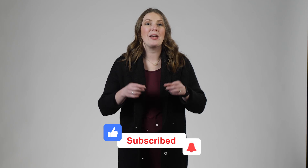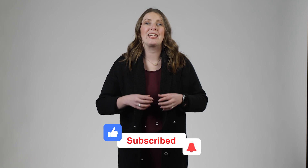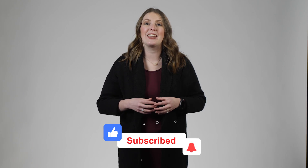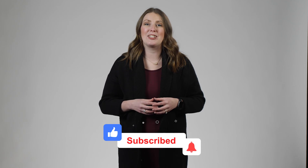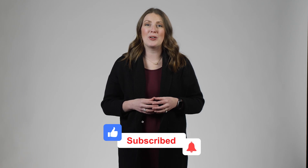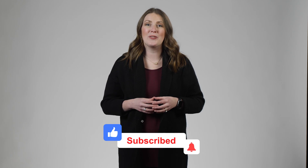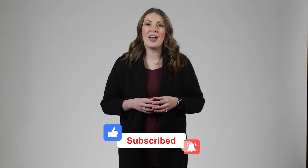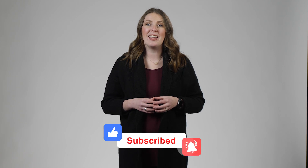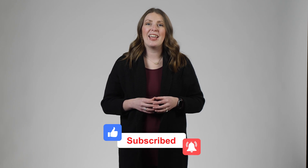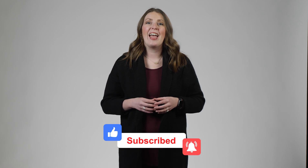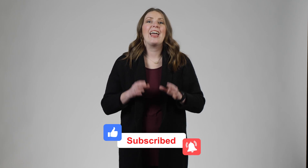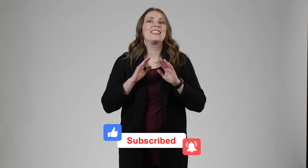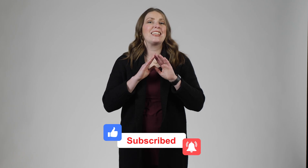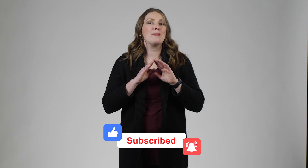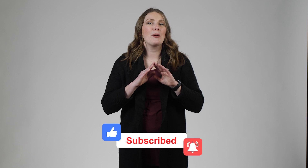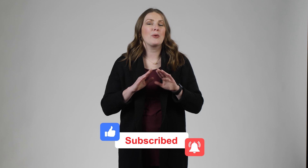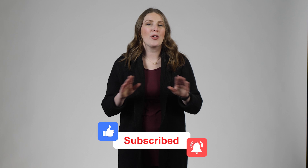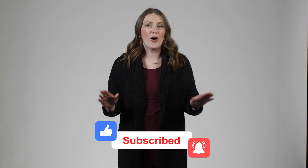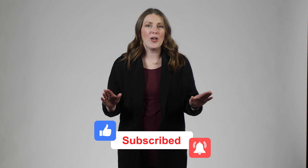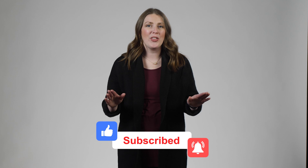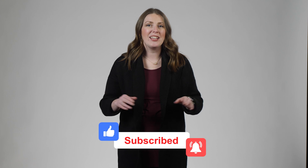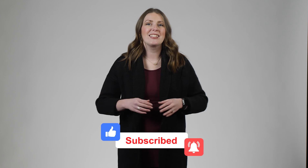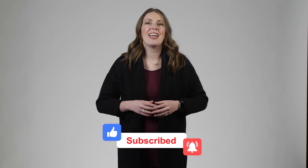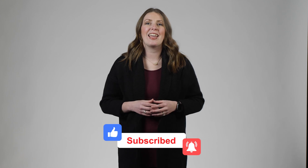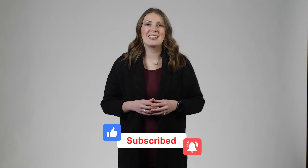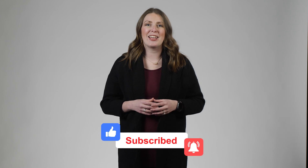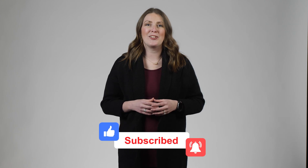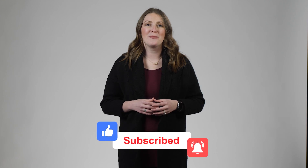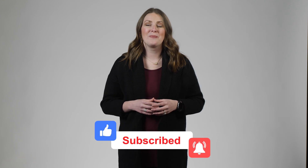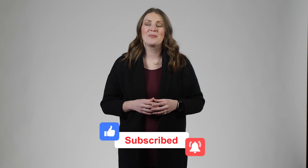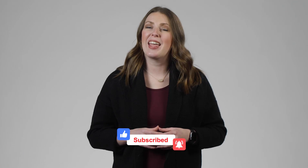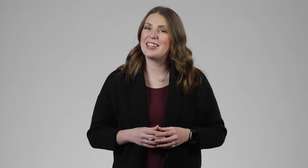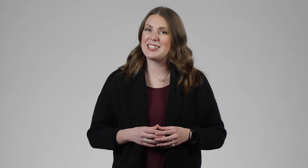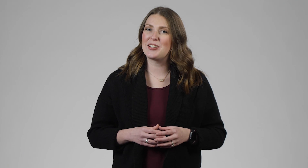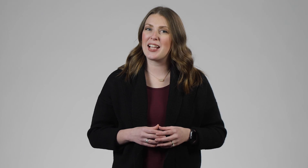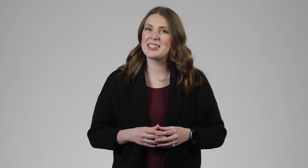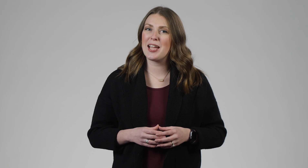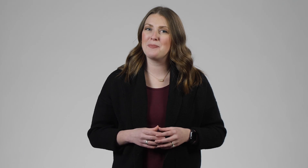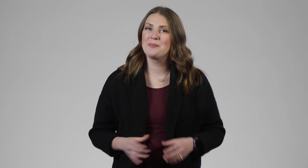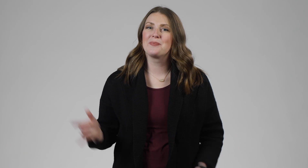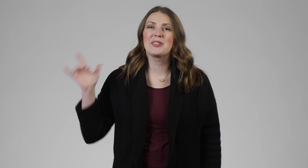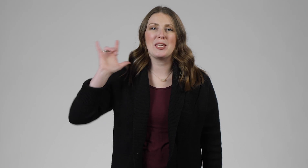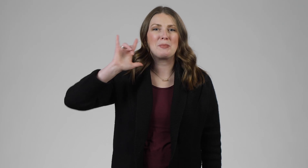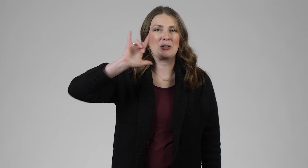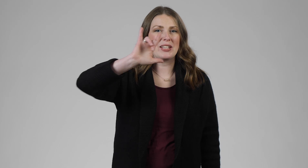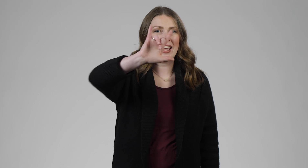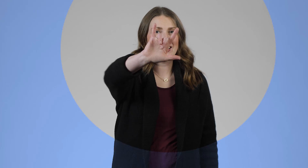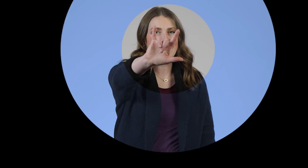and get notified to keep up with all things ASL and until next time keep learning how to sign 🤟🏼